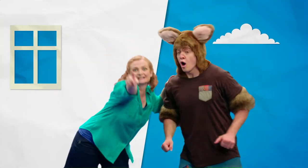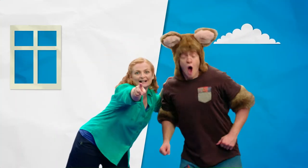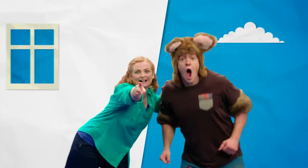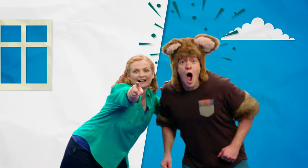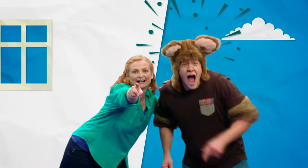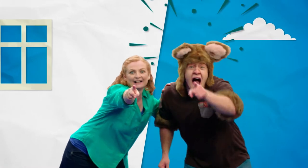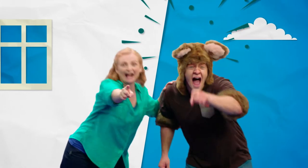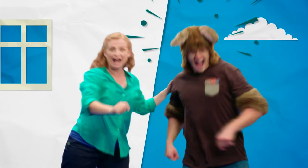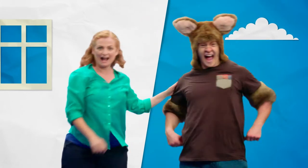Look!